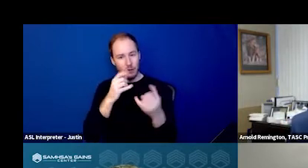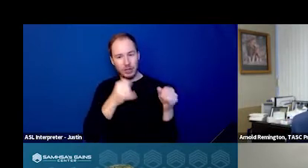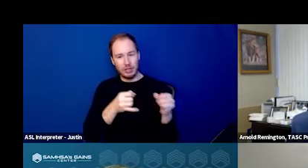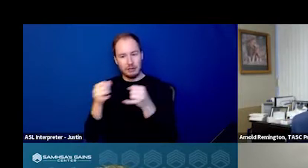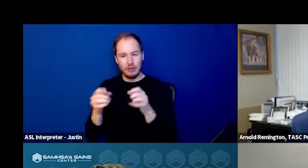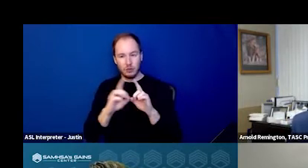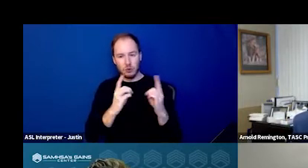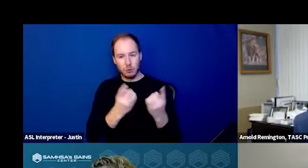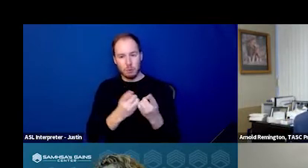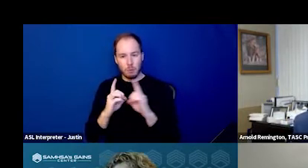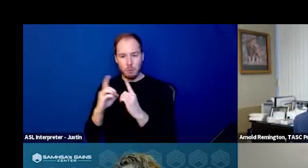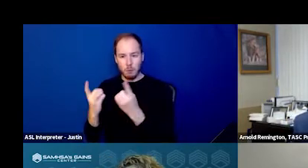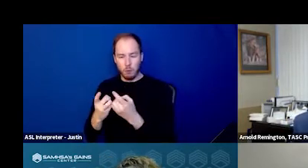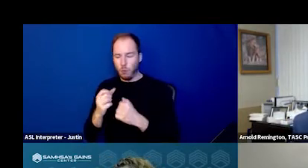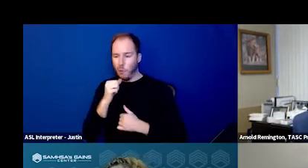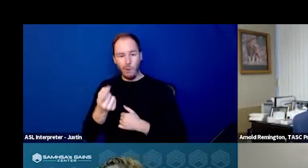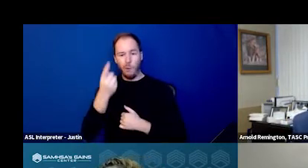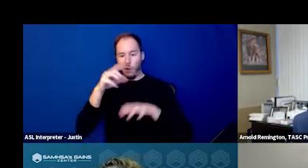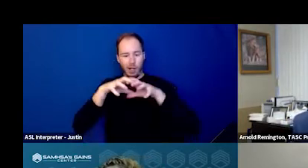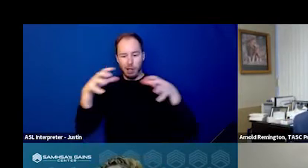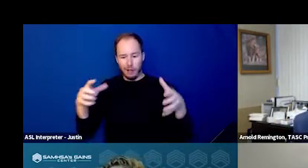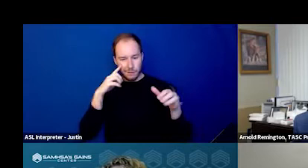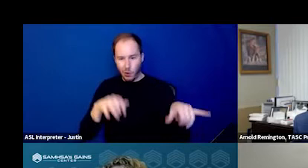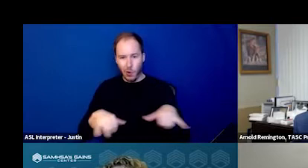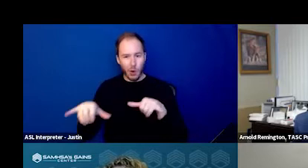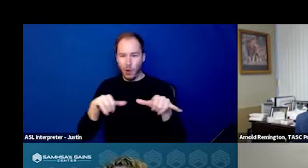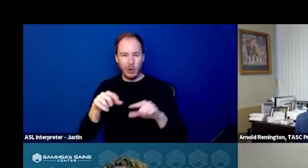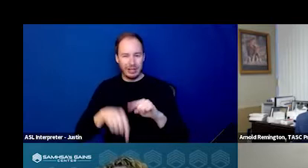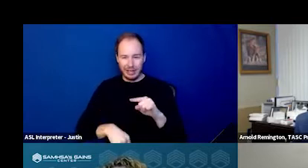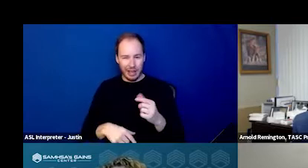You don't wanna use a one size fits all model, which again,